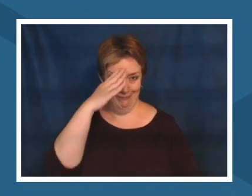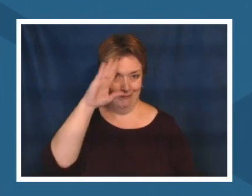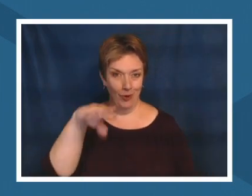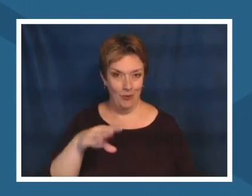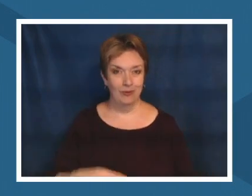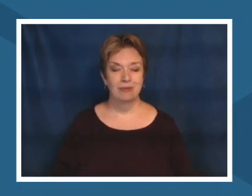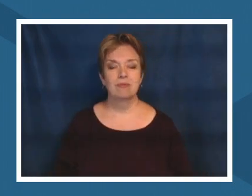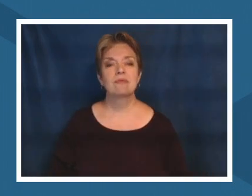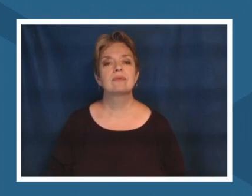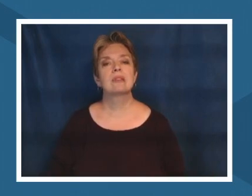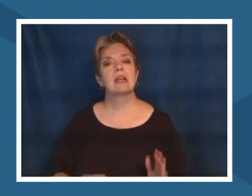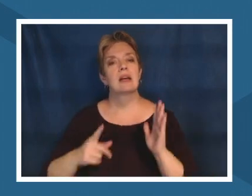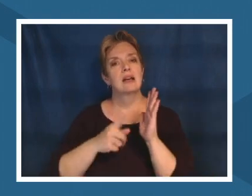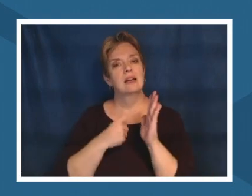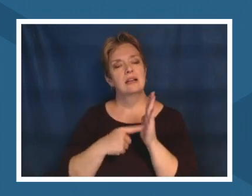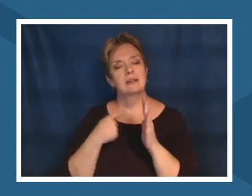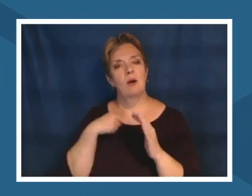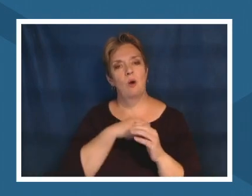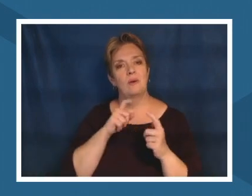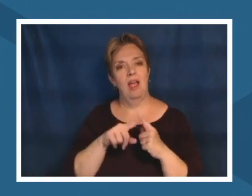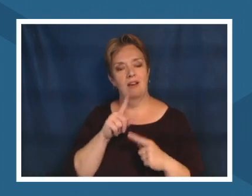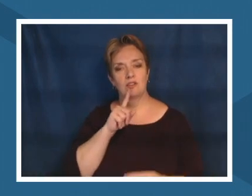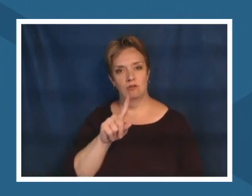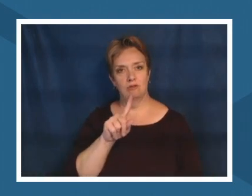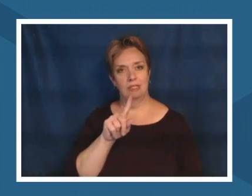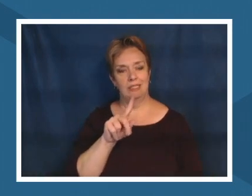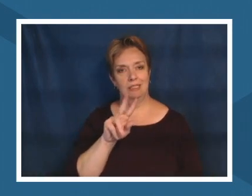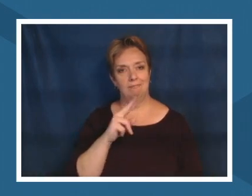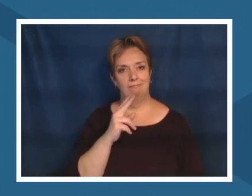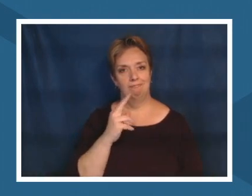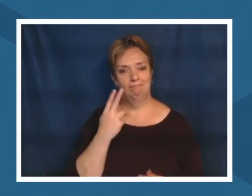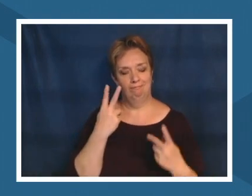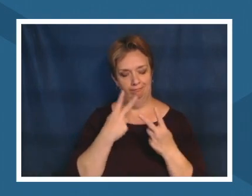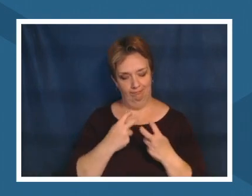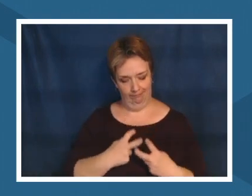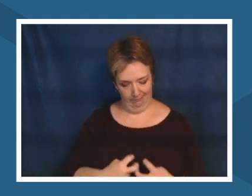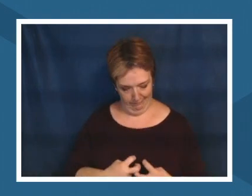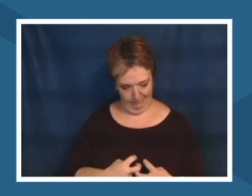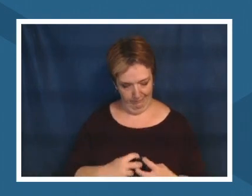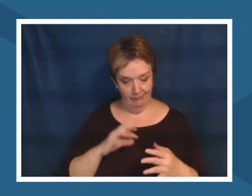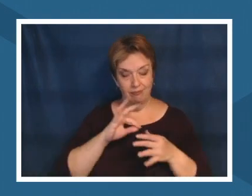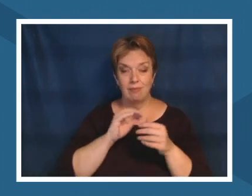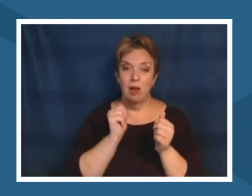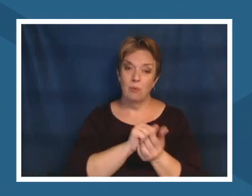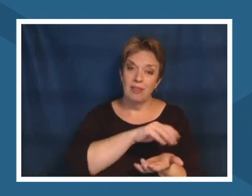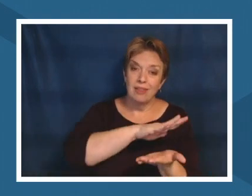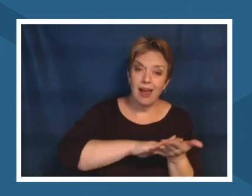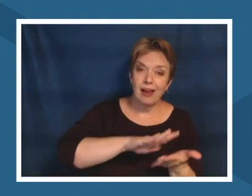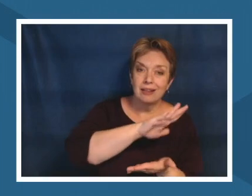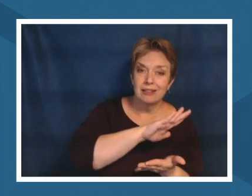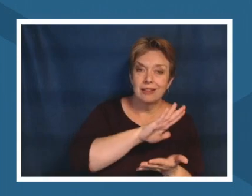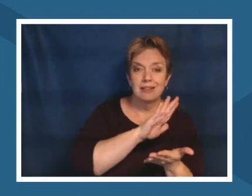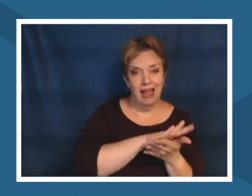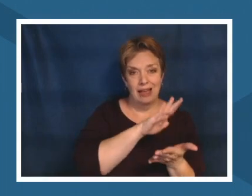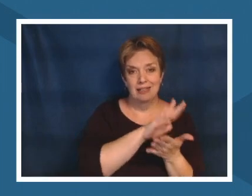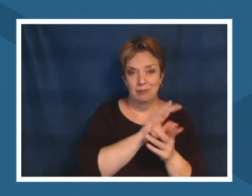on an academic and public education standpoint but it's totally doable because it's being